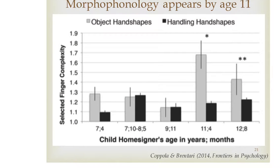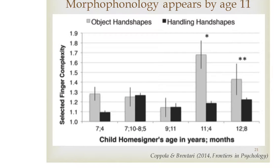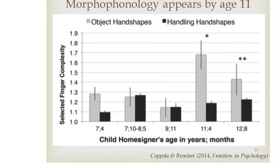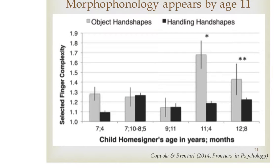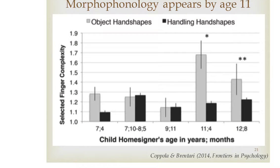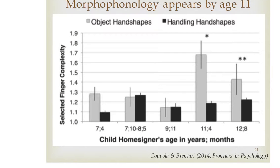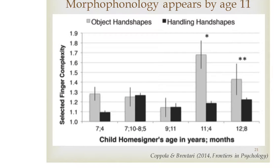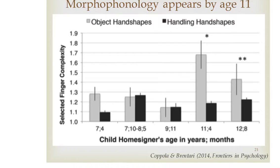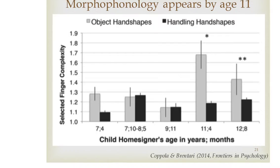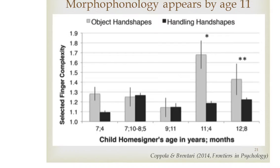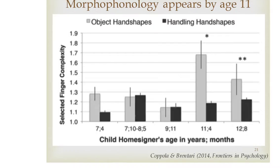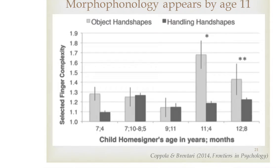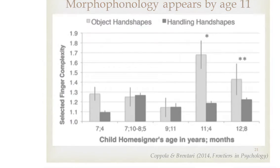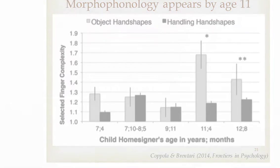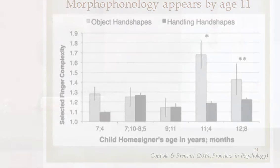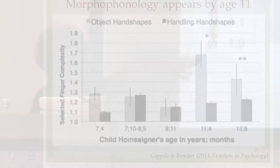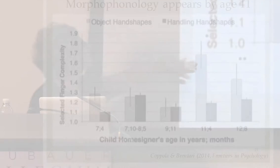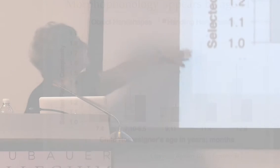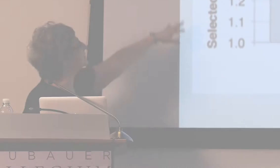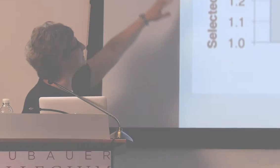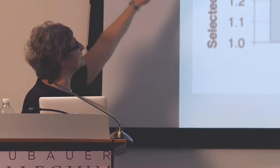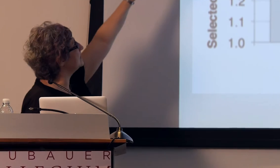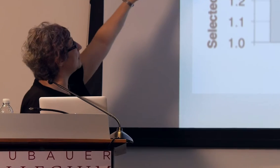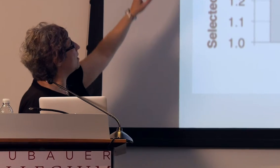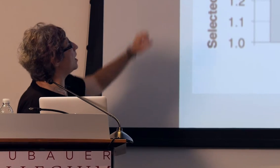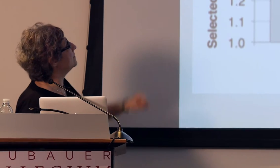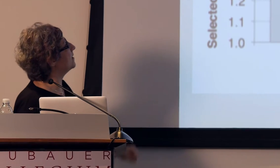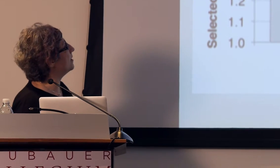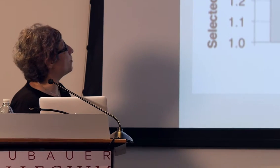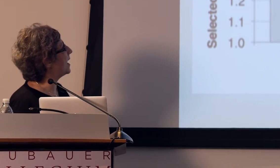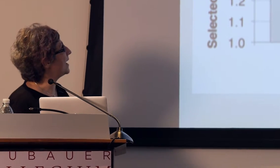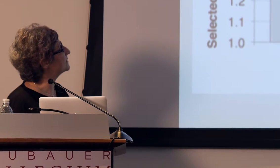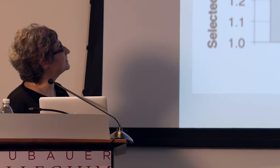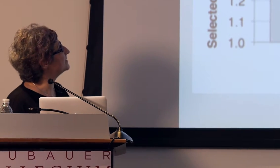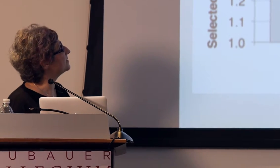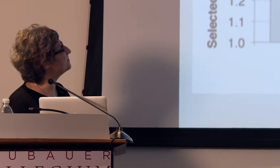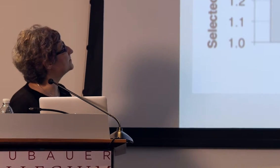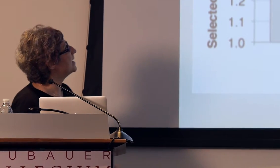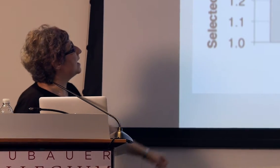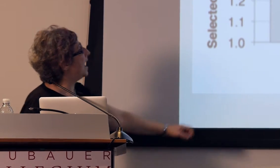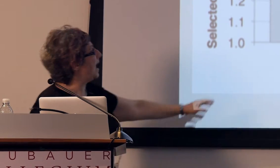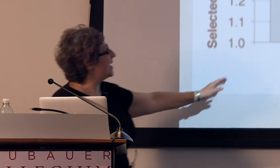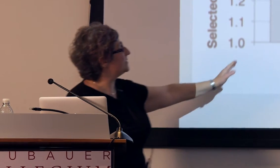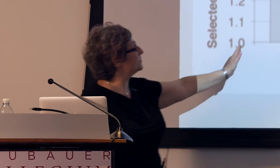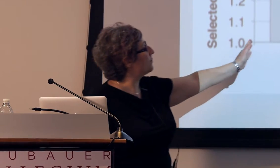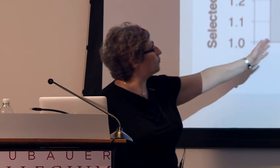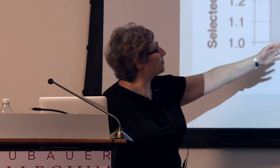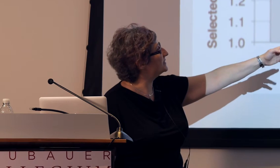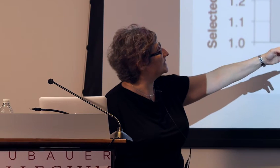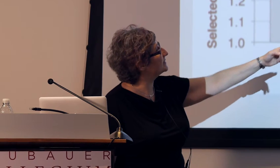and again, you see the selected finger complexity on the y-axis here, and what we see is that